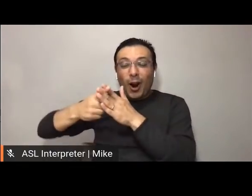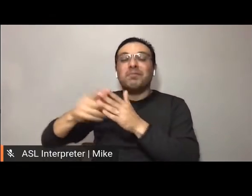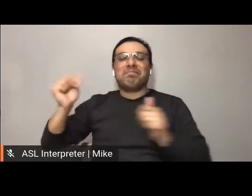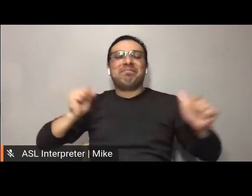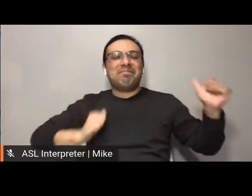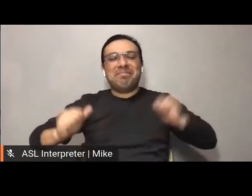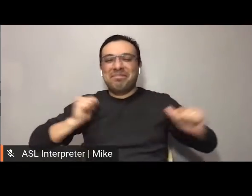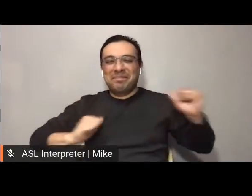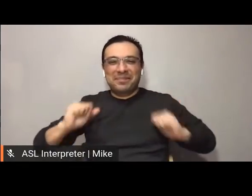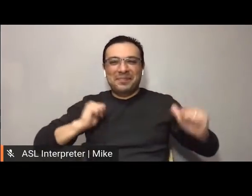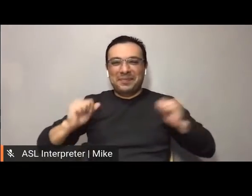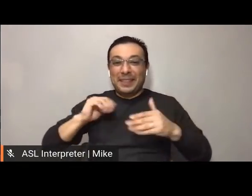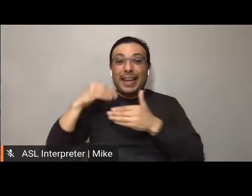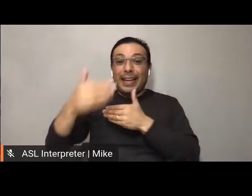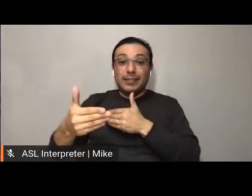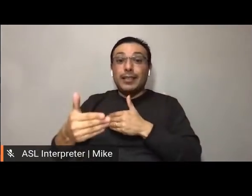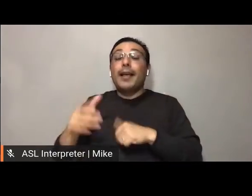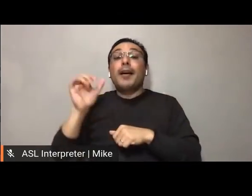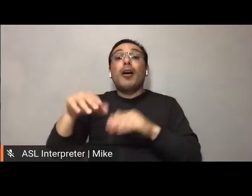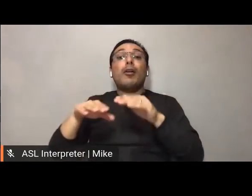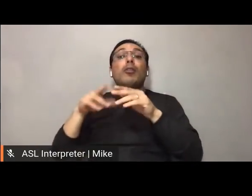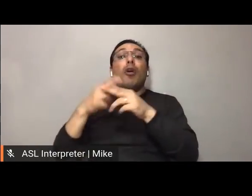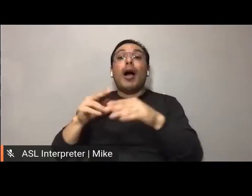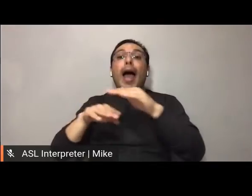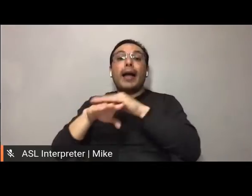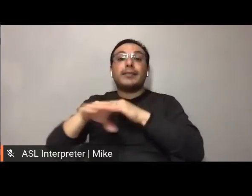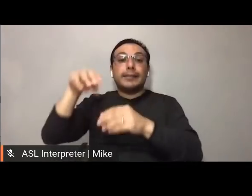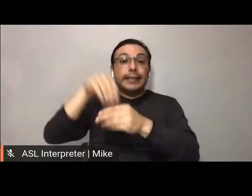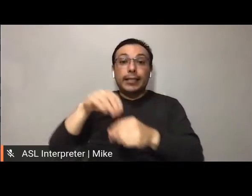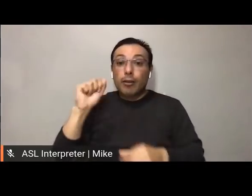and that is Access in the Arts. You won't want to miss the performance,